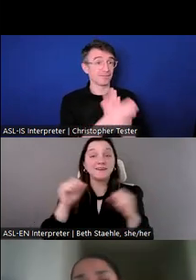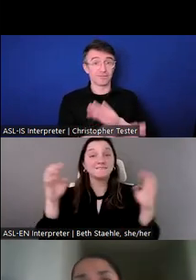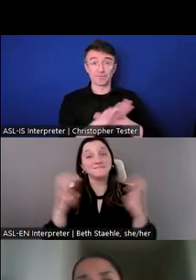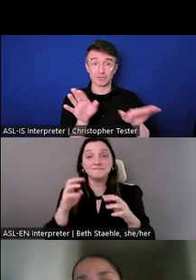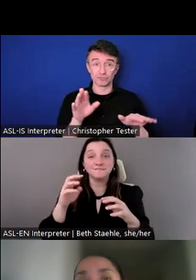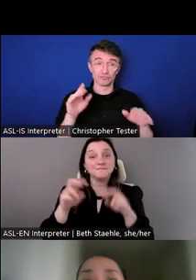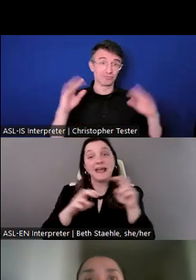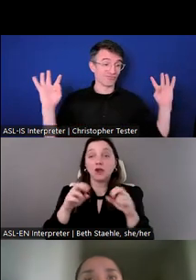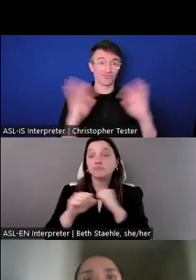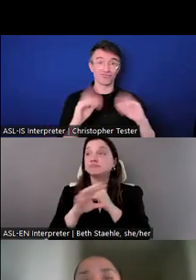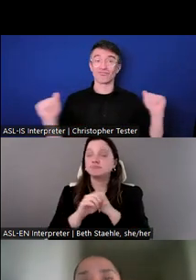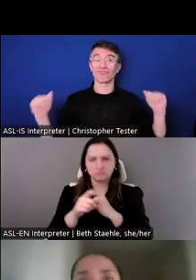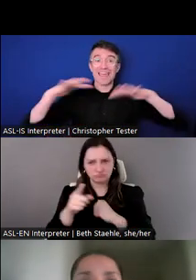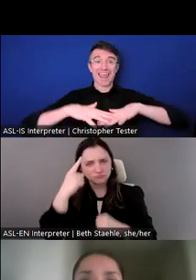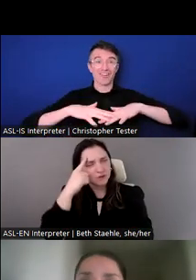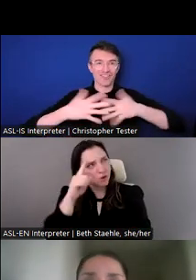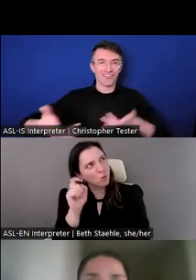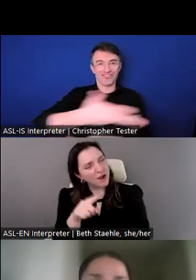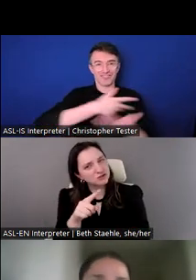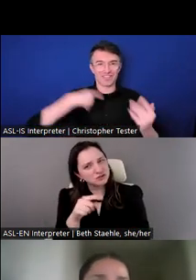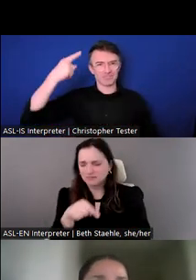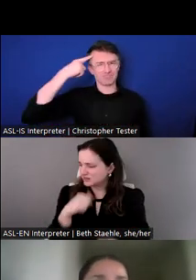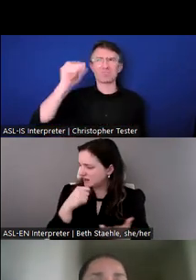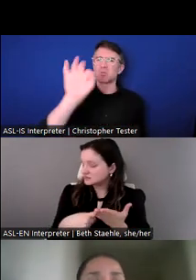additional questions that we don't cover during this time.